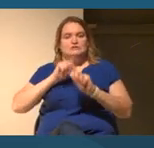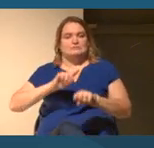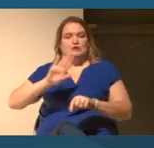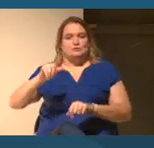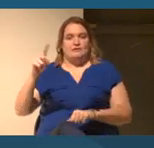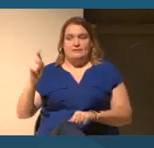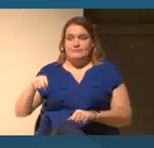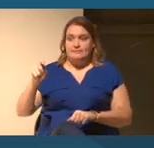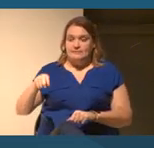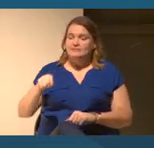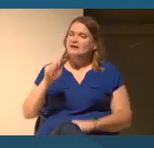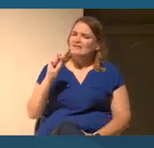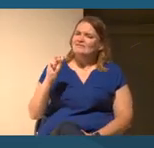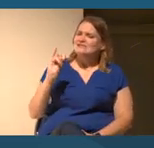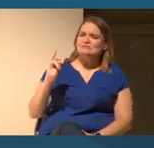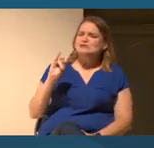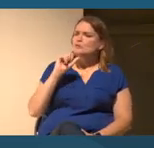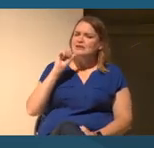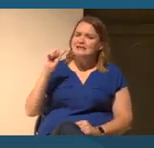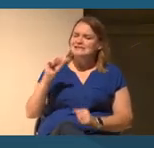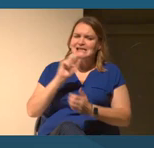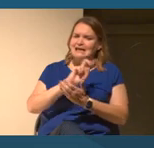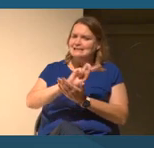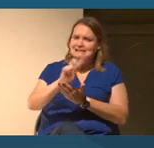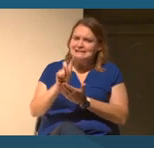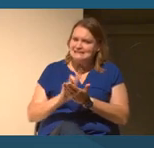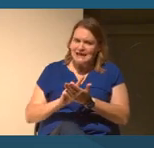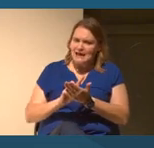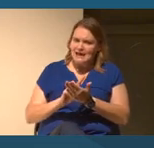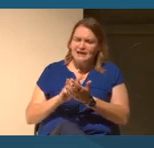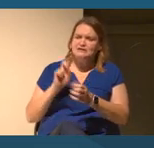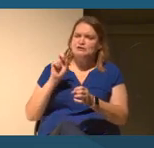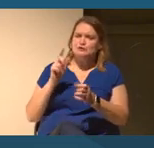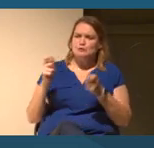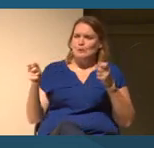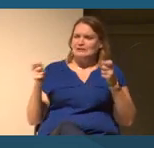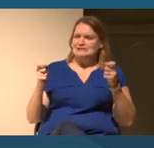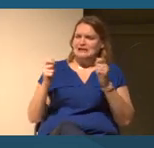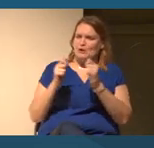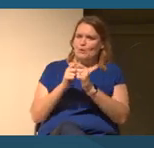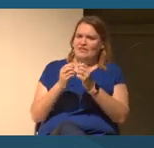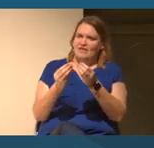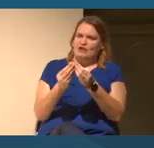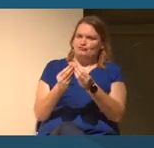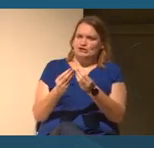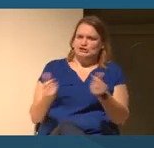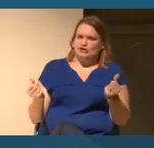Smithsonian is not designed to deal with and in a sense, resolve the issues of race.